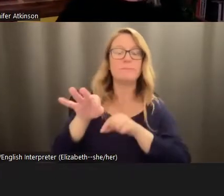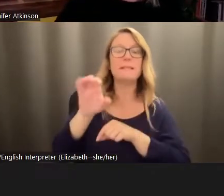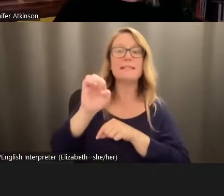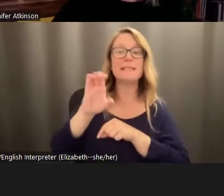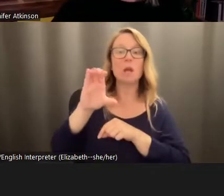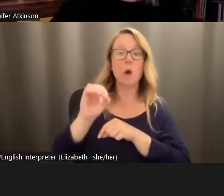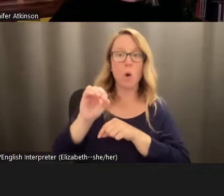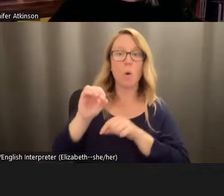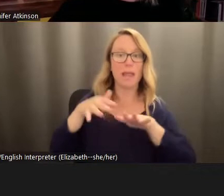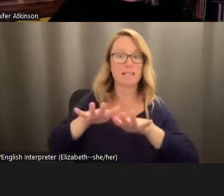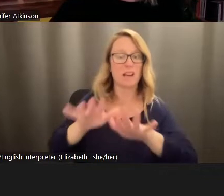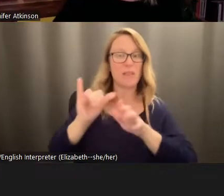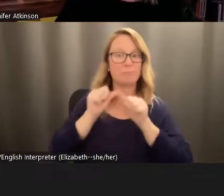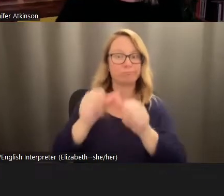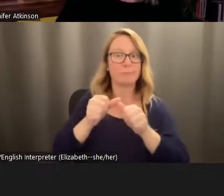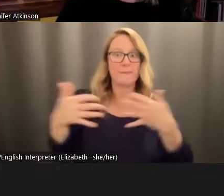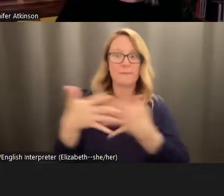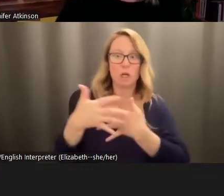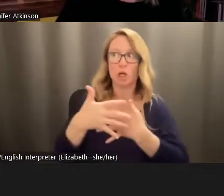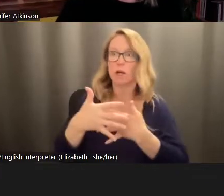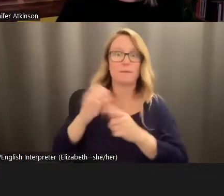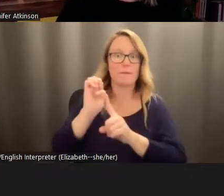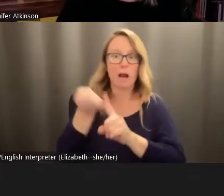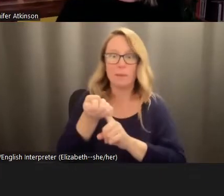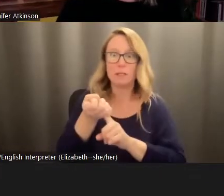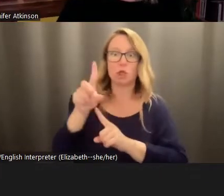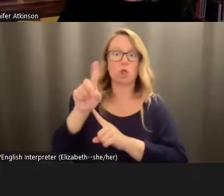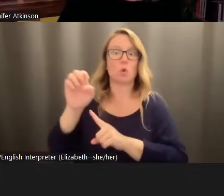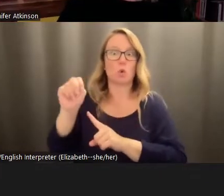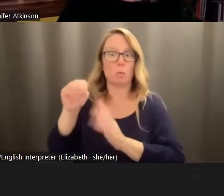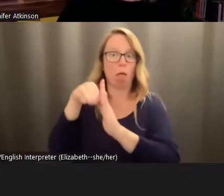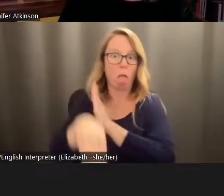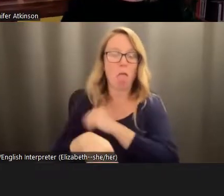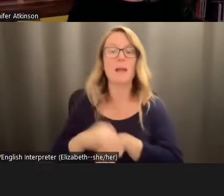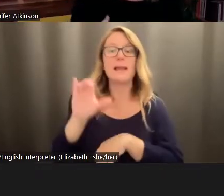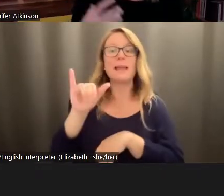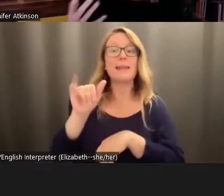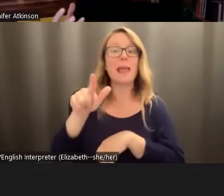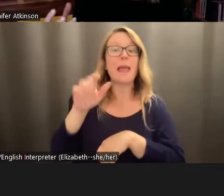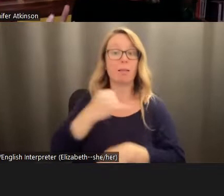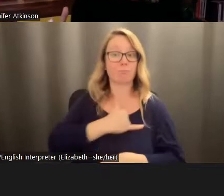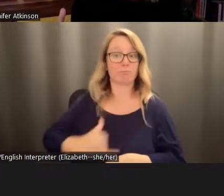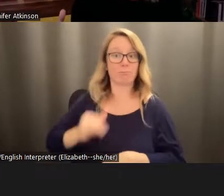chronic fear of environmental doom. And then the Yale program for climate change, which has been tracking American